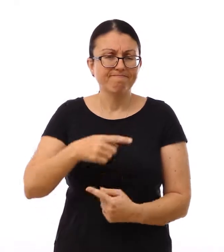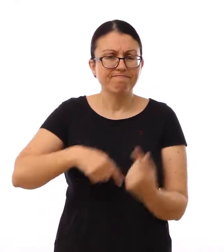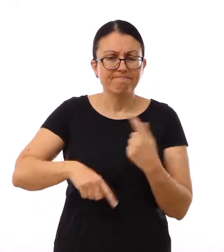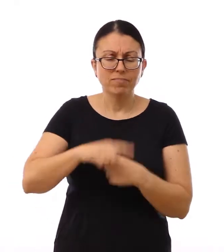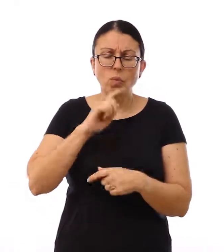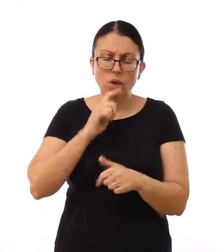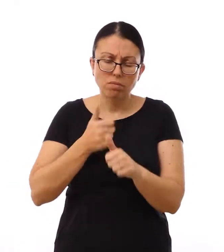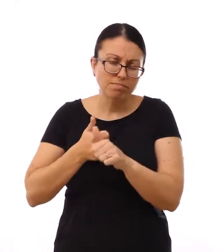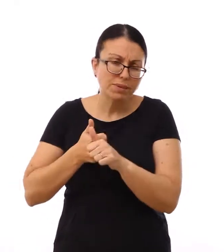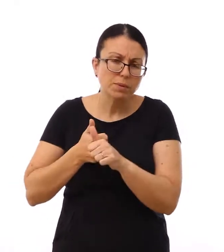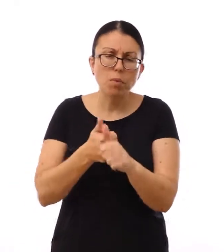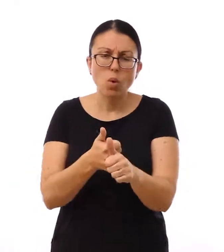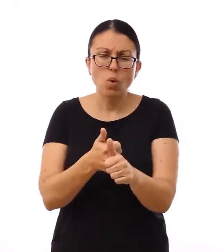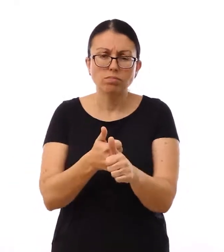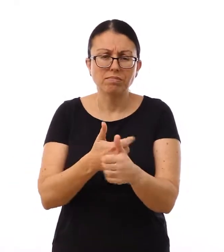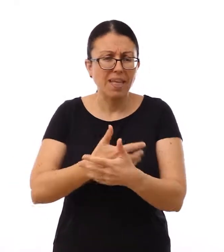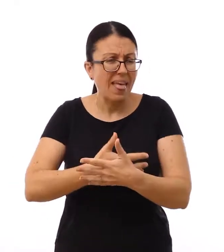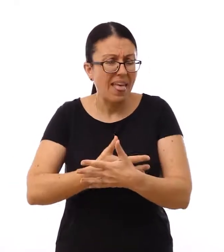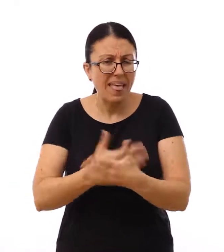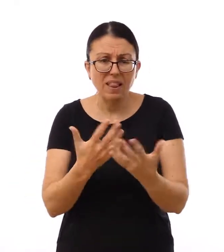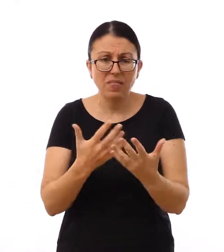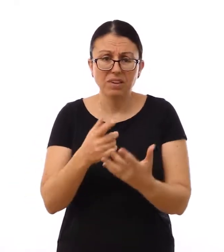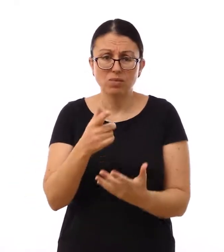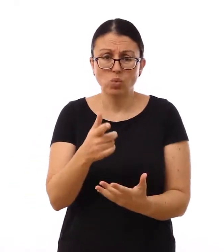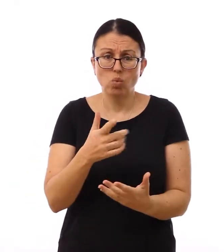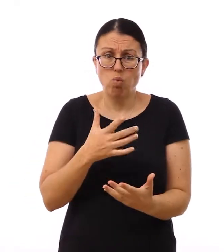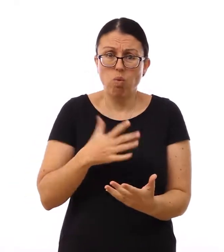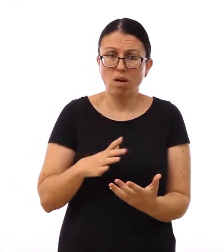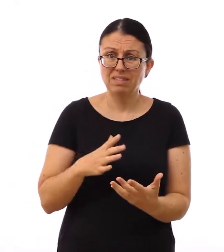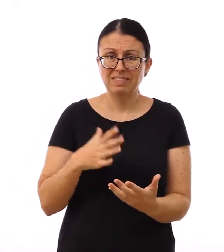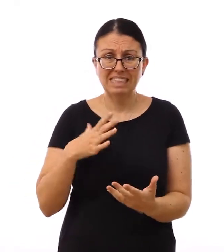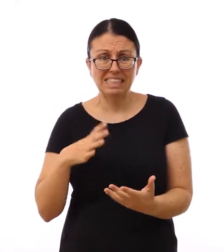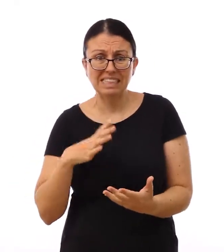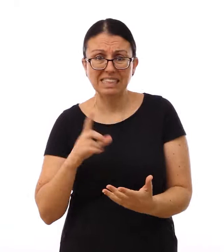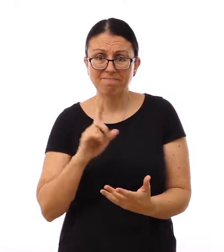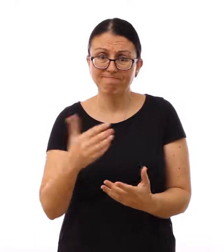We will support you with anything you need